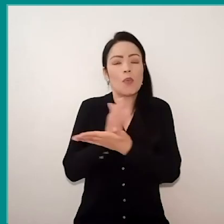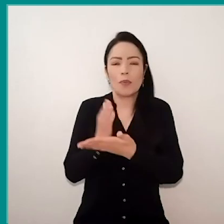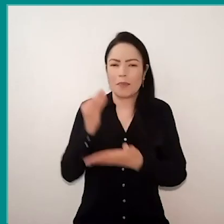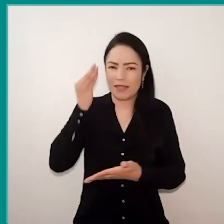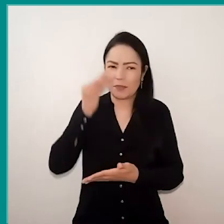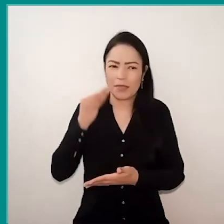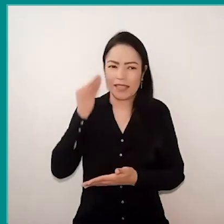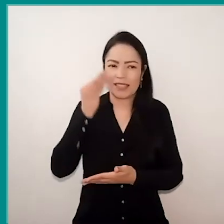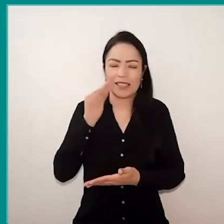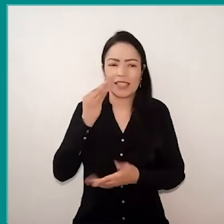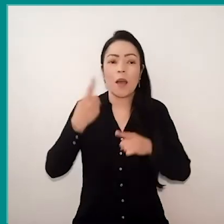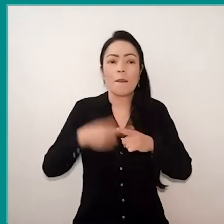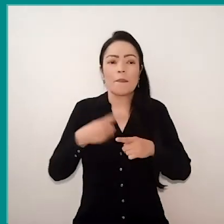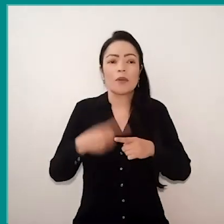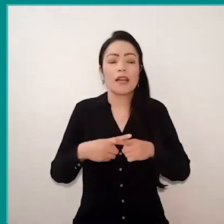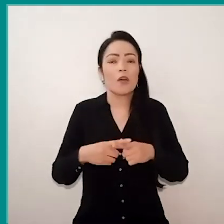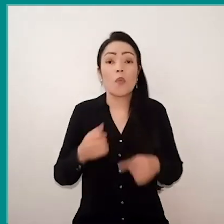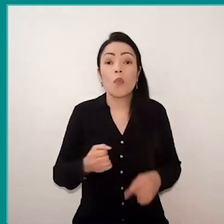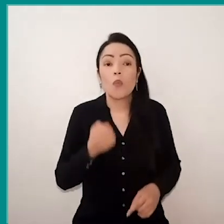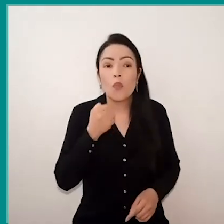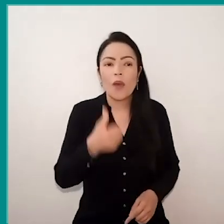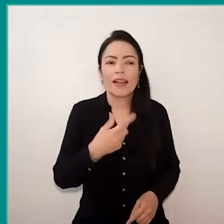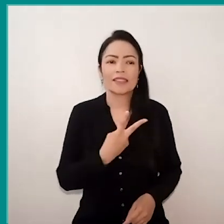because there were almost 200 experiences only on networks,